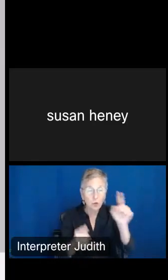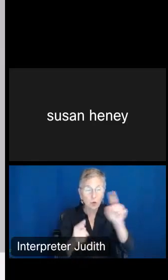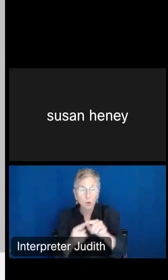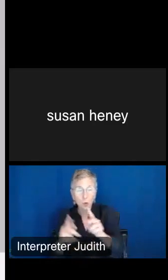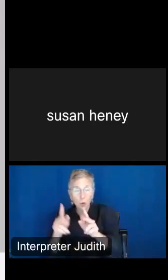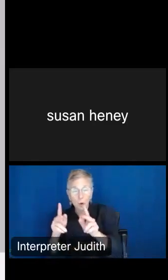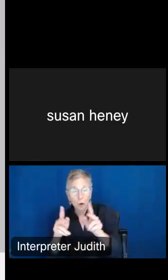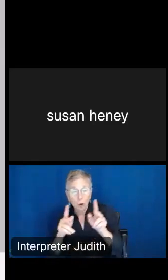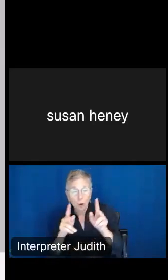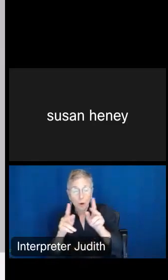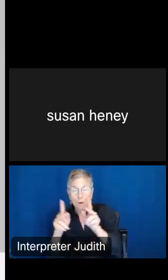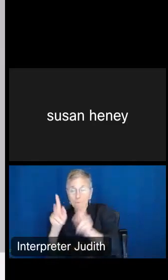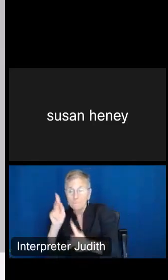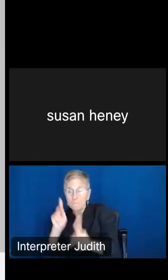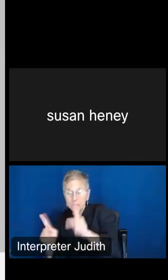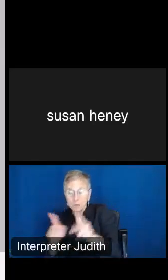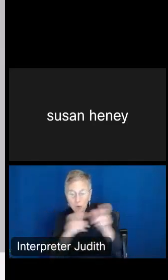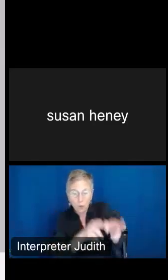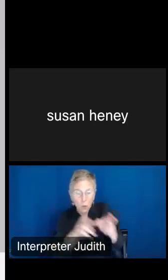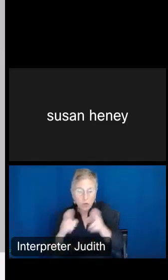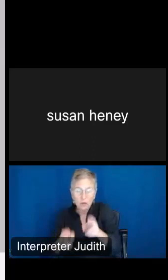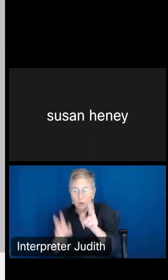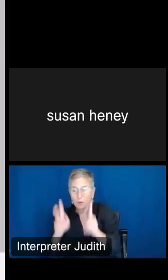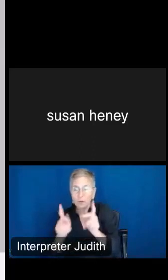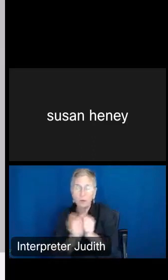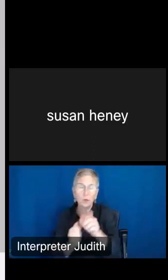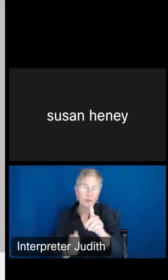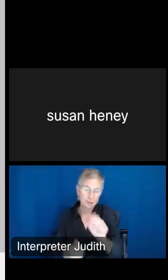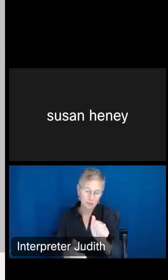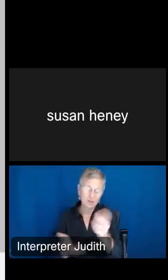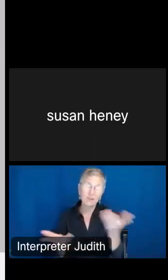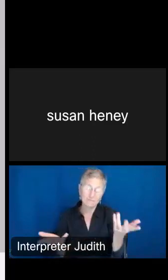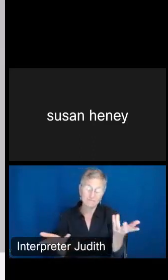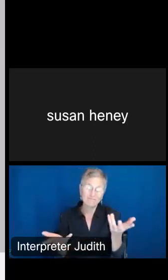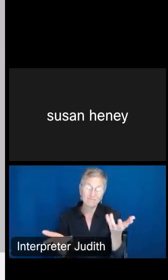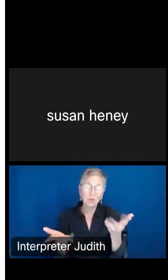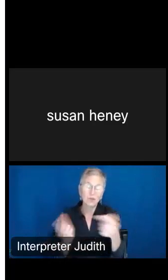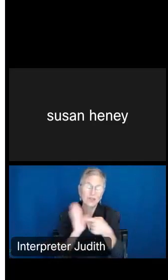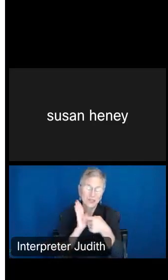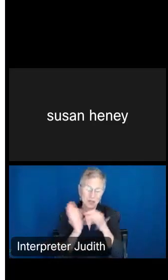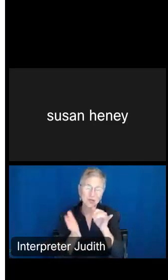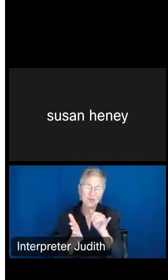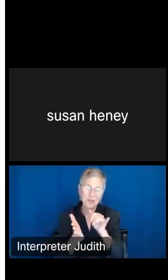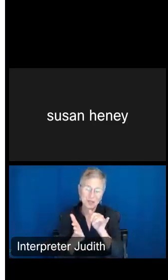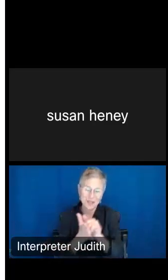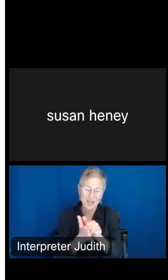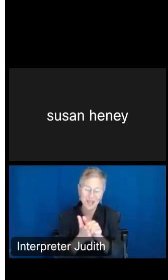So that's just what I wanted to show you on the actual site for the survey, but there's